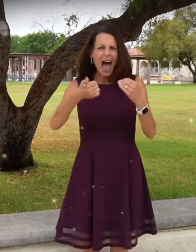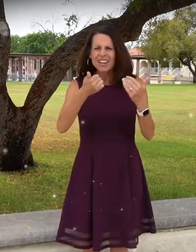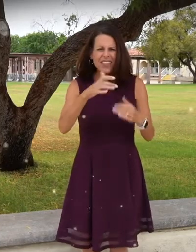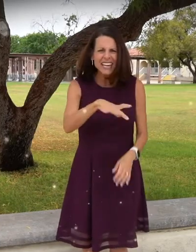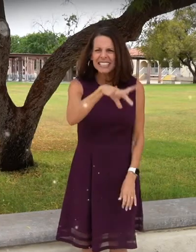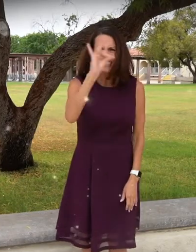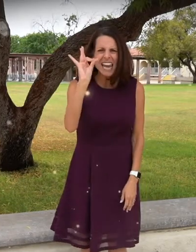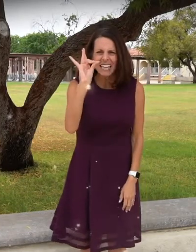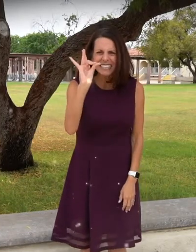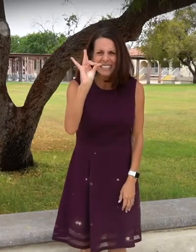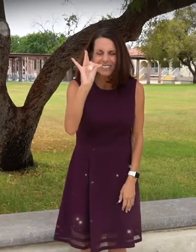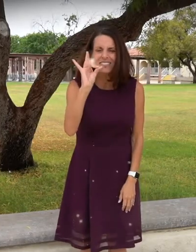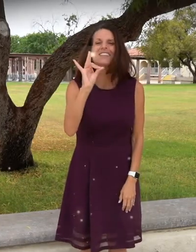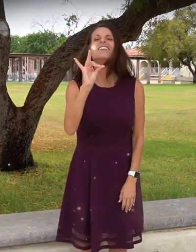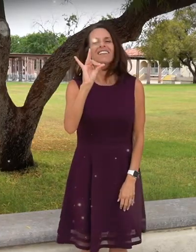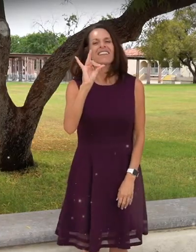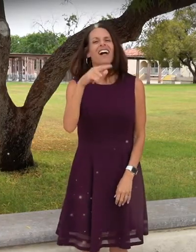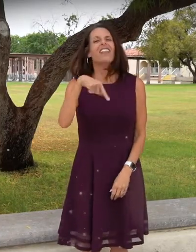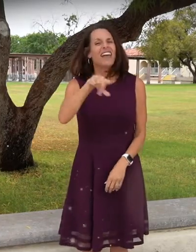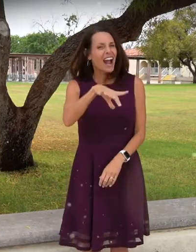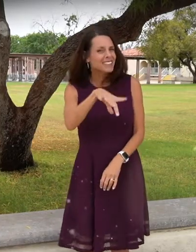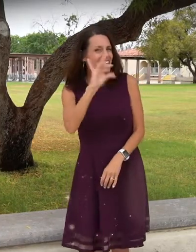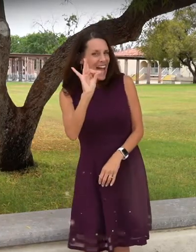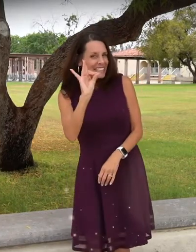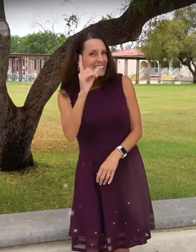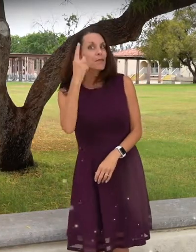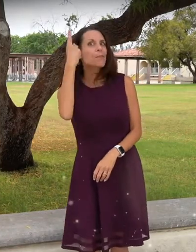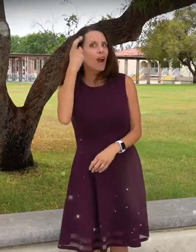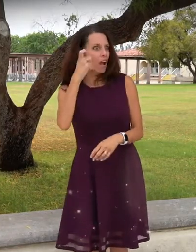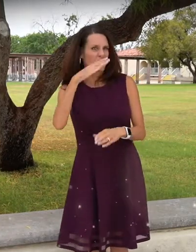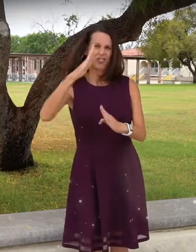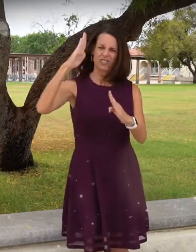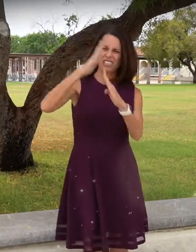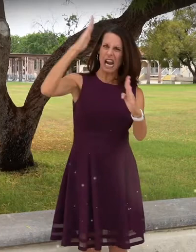THESE STUDENTS ARE SELECTED BECAUSE THEY ARE WONDERFUL WORKERS